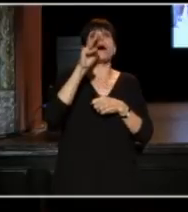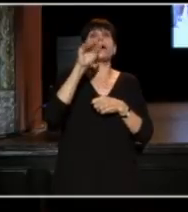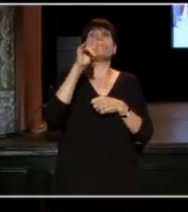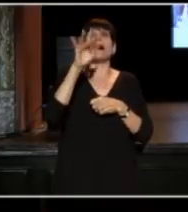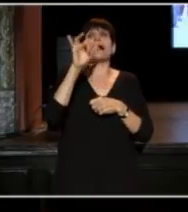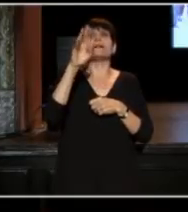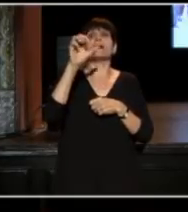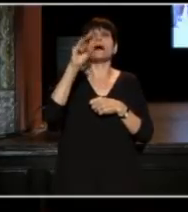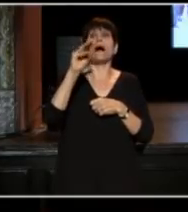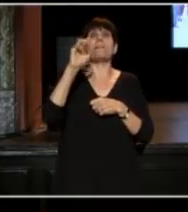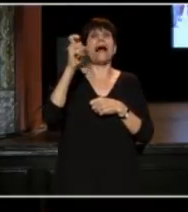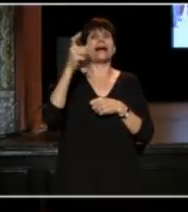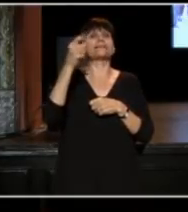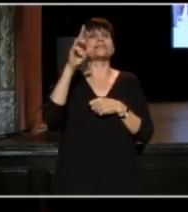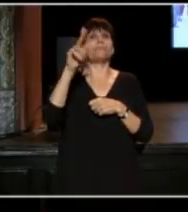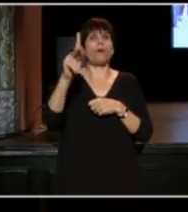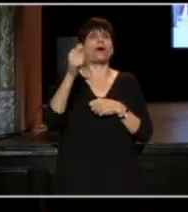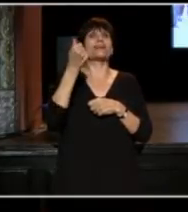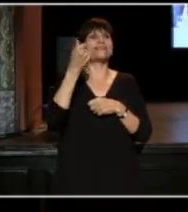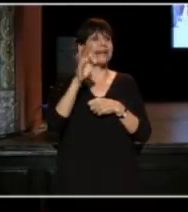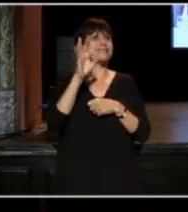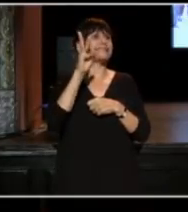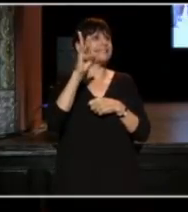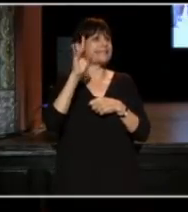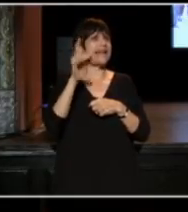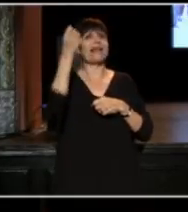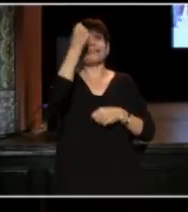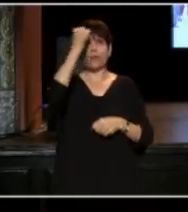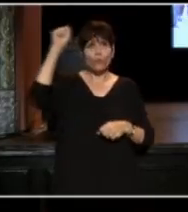in a 1968 African Liberation Day Parade.